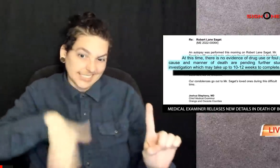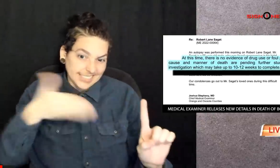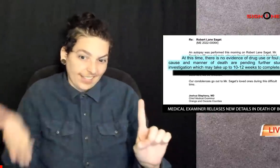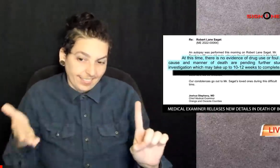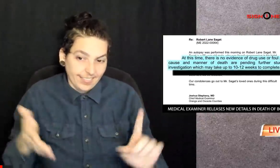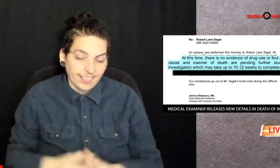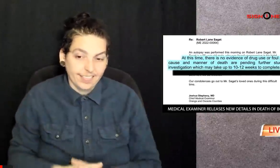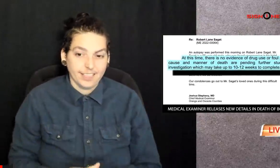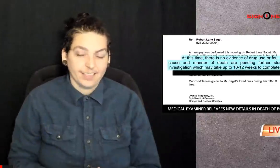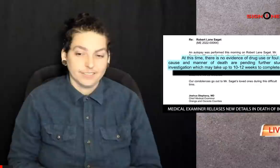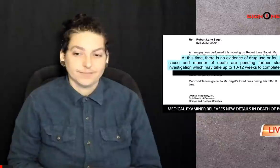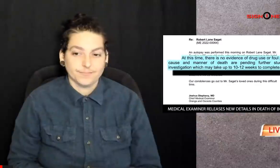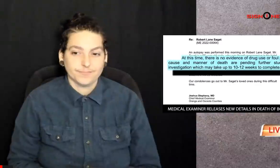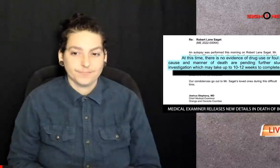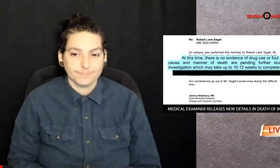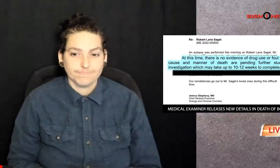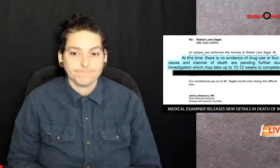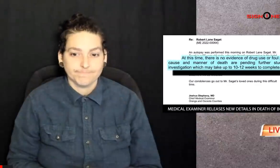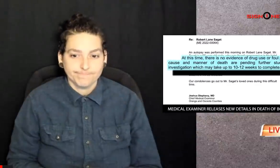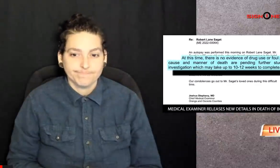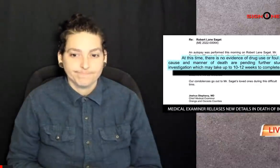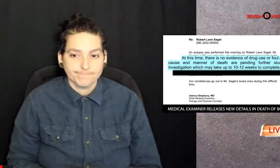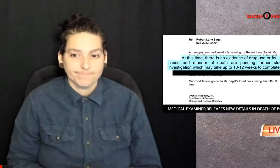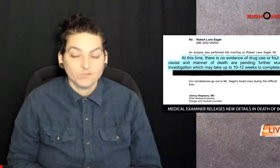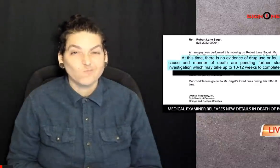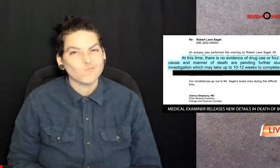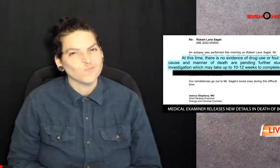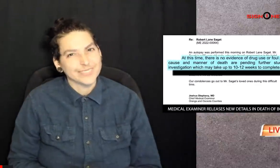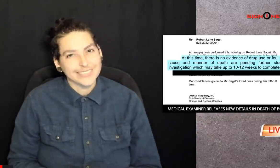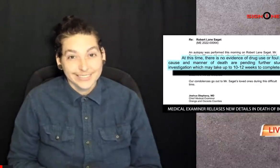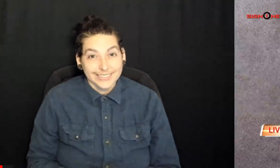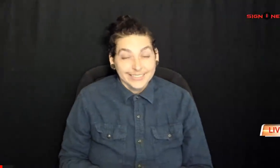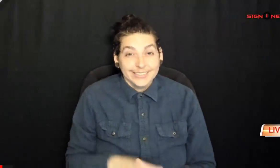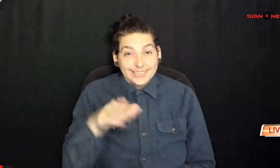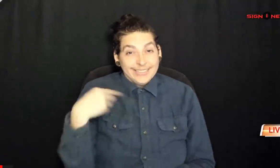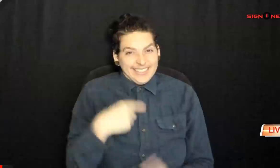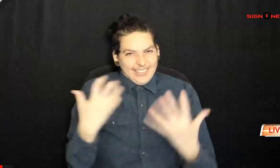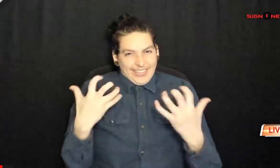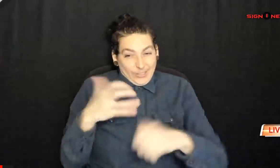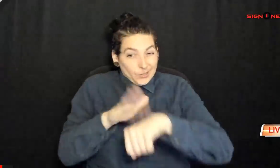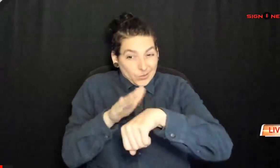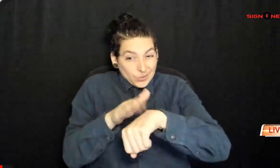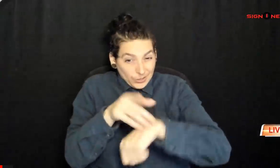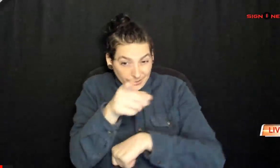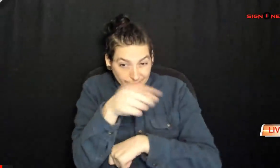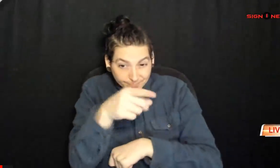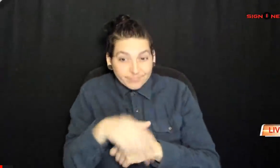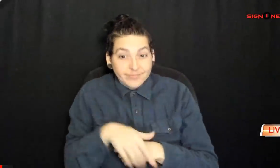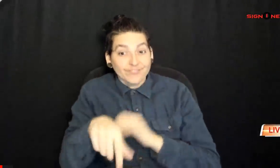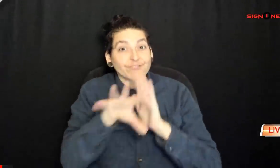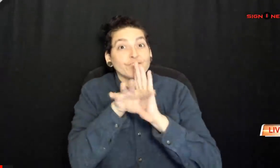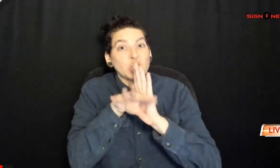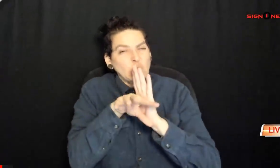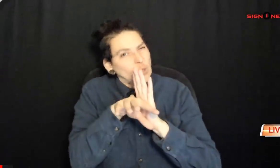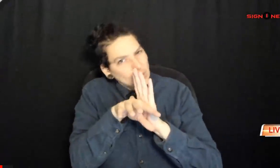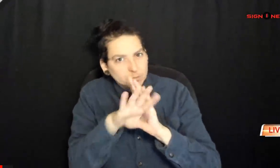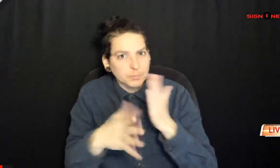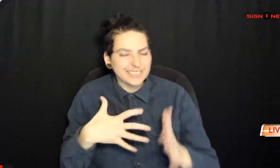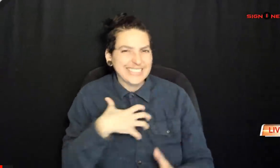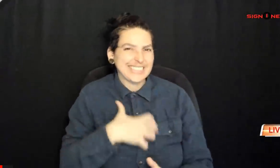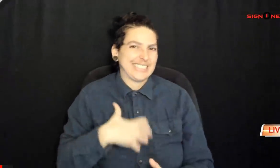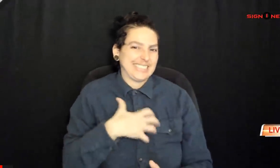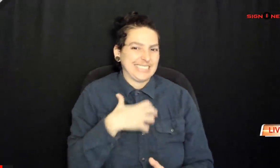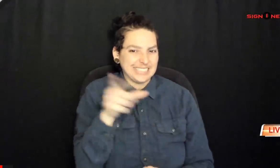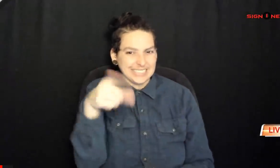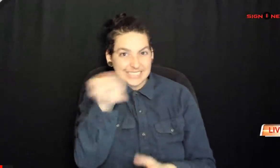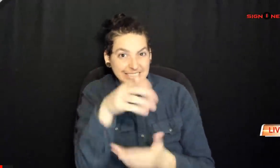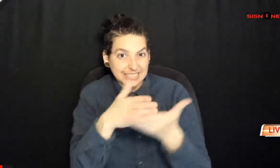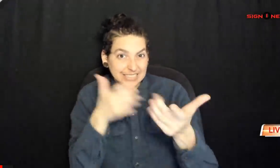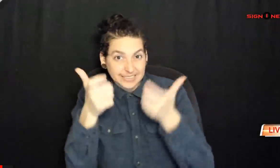into Saget's death we want to warn you some viewers may find